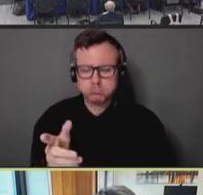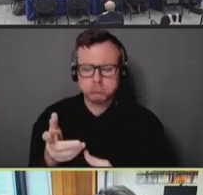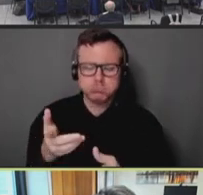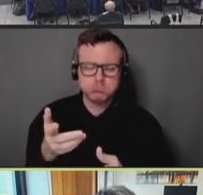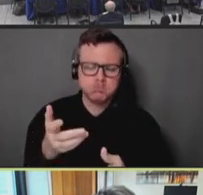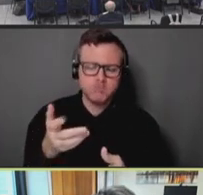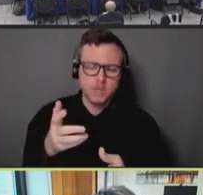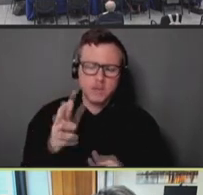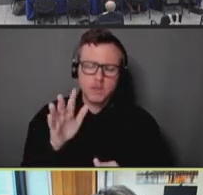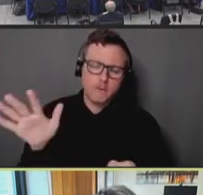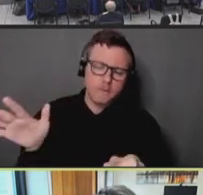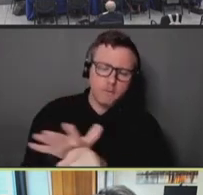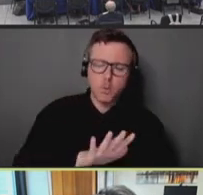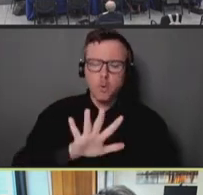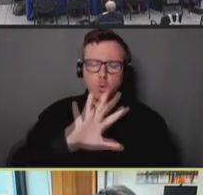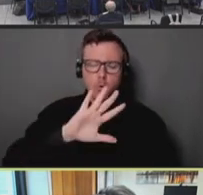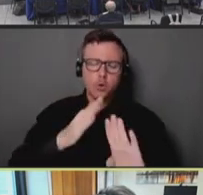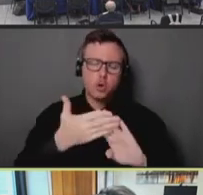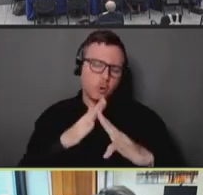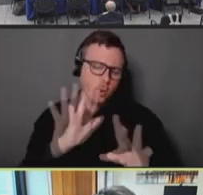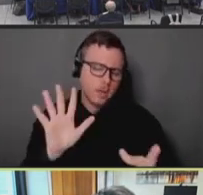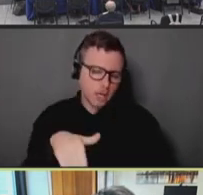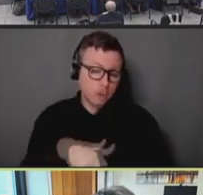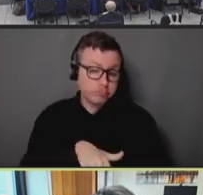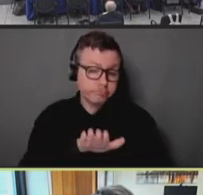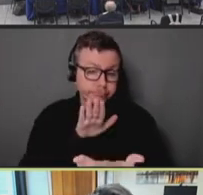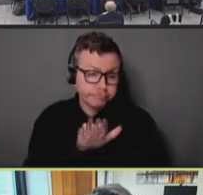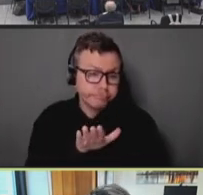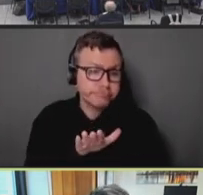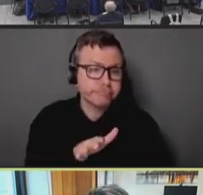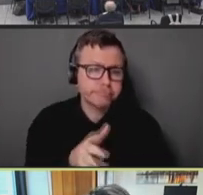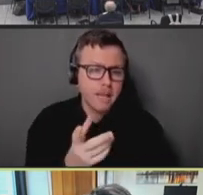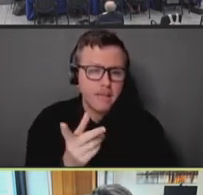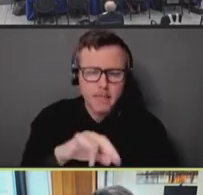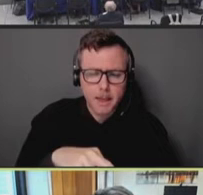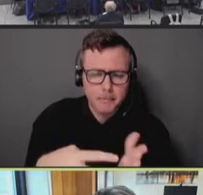community approach. What do we mean when we say a whole of community approach? We mean really